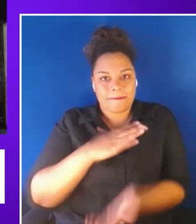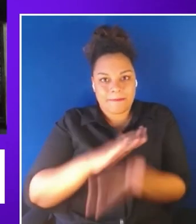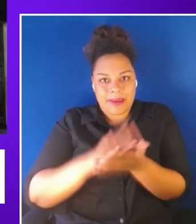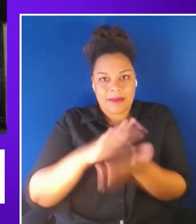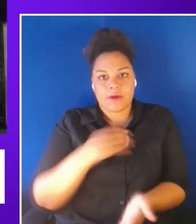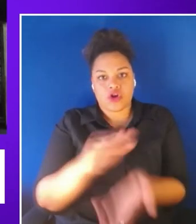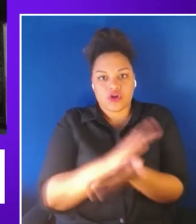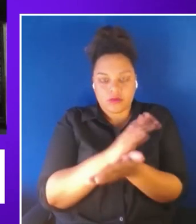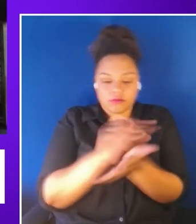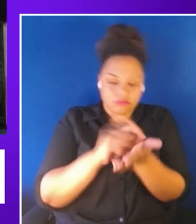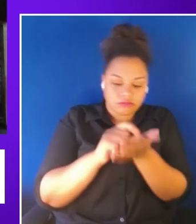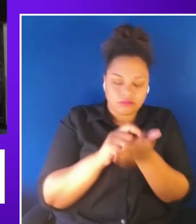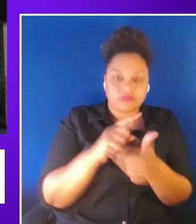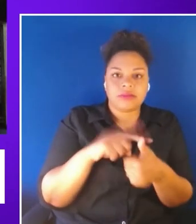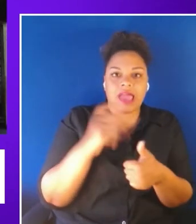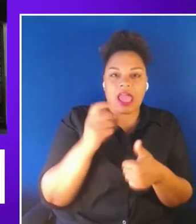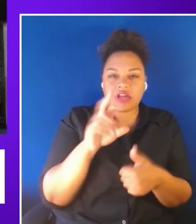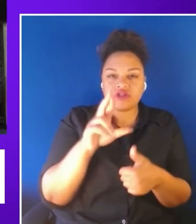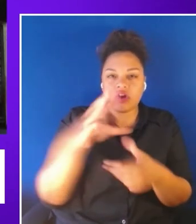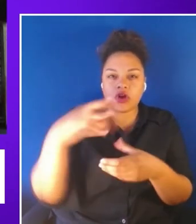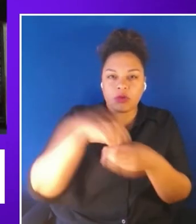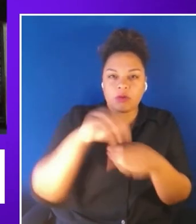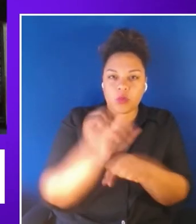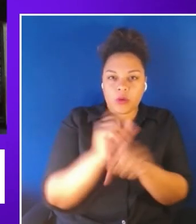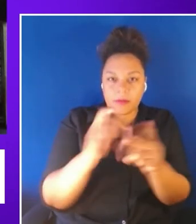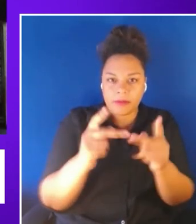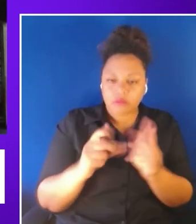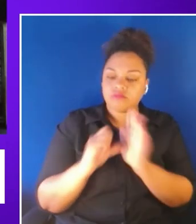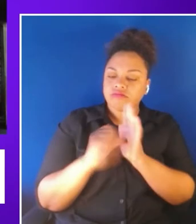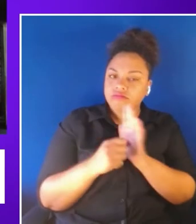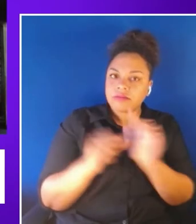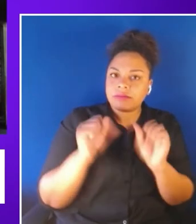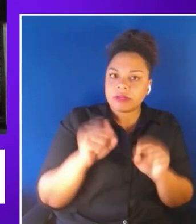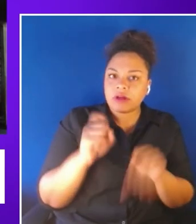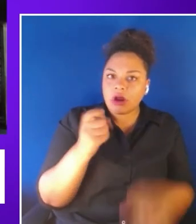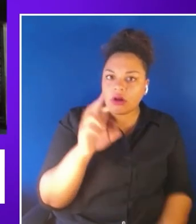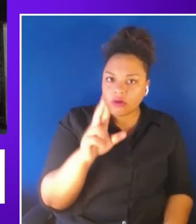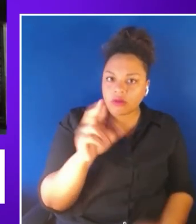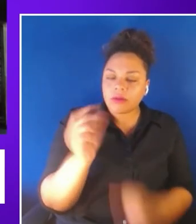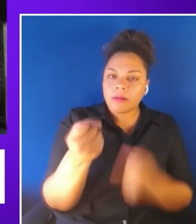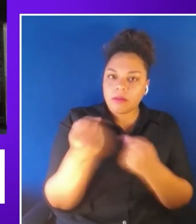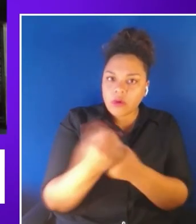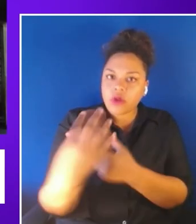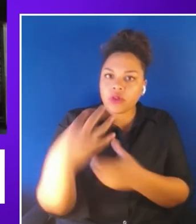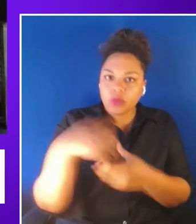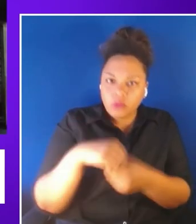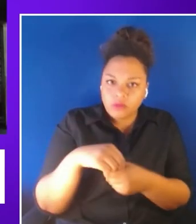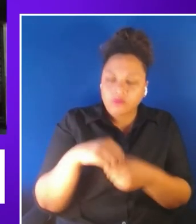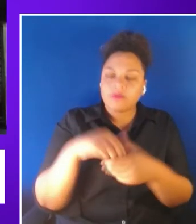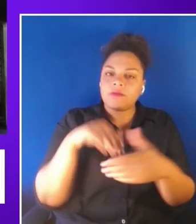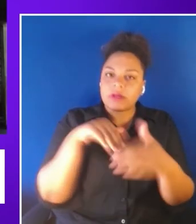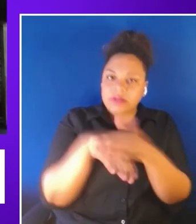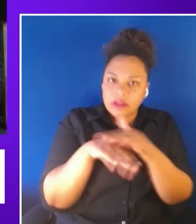that highlights the potential of XR to support inclusive and accessible work environments across